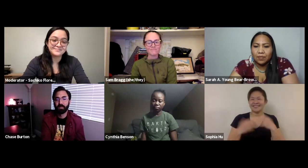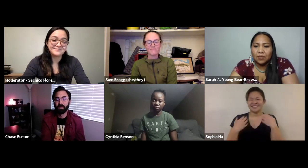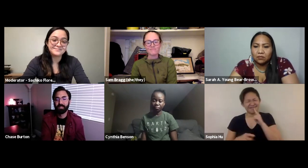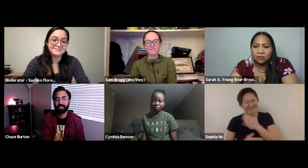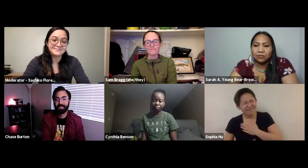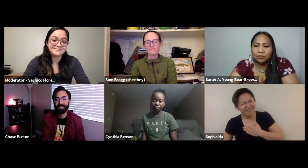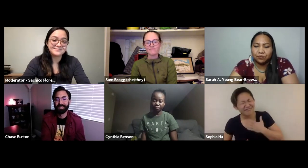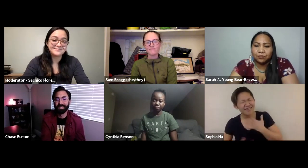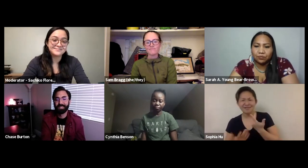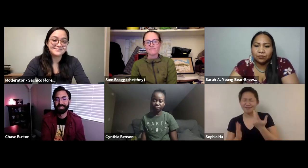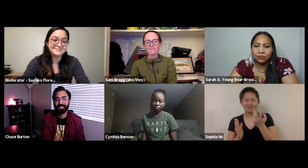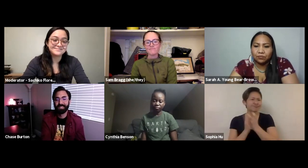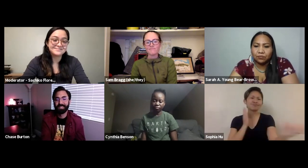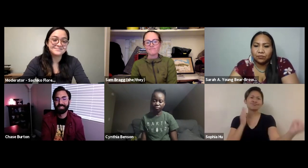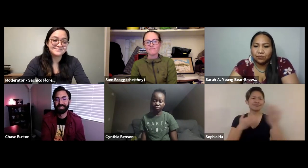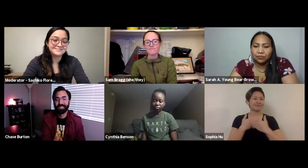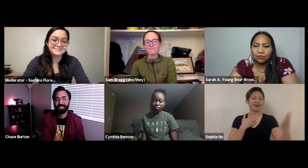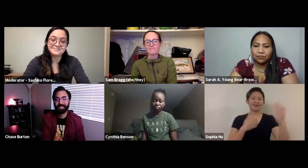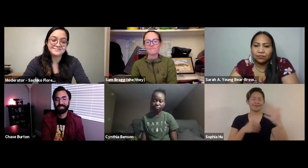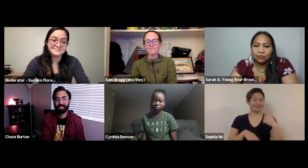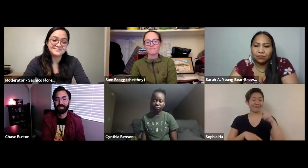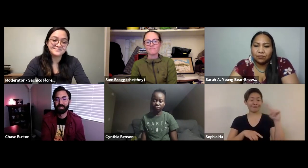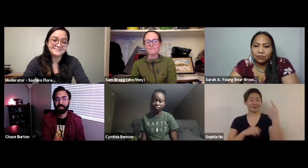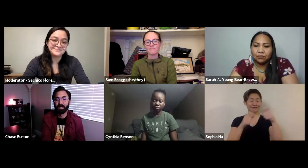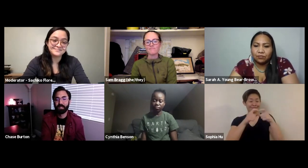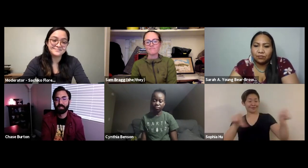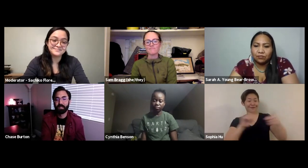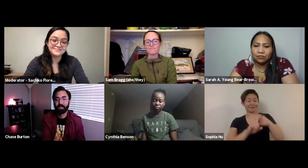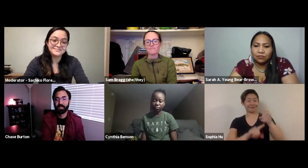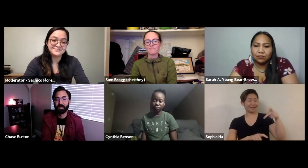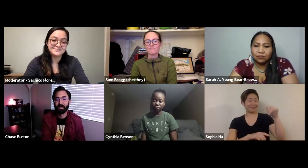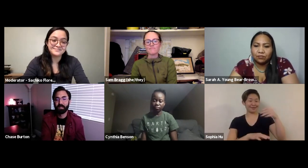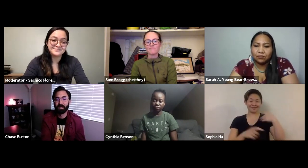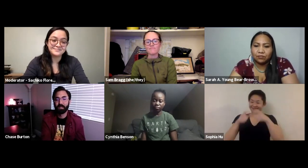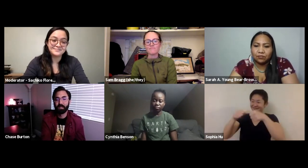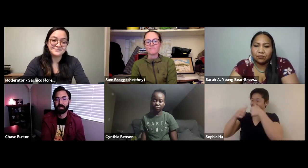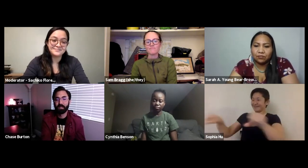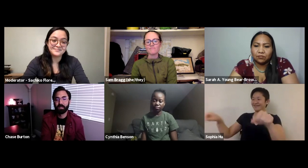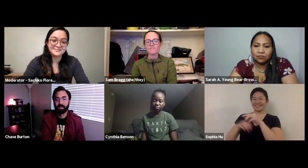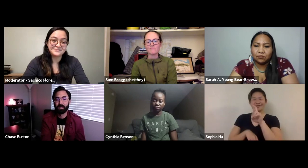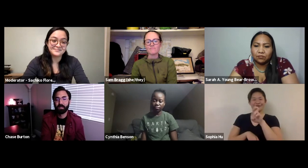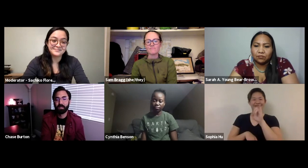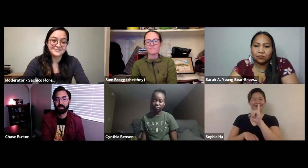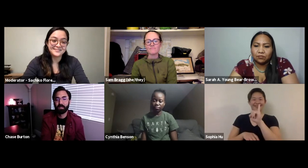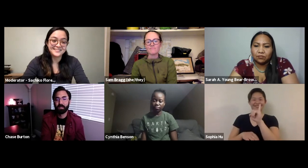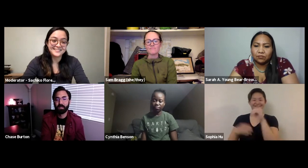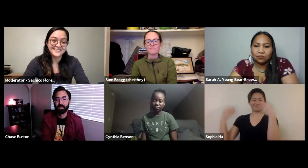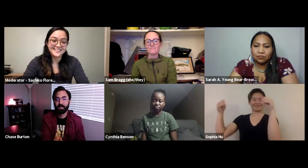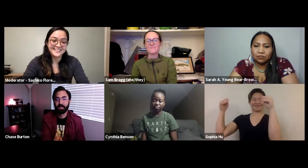food just hanging out together out in the outdoors. So that was my first experience